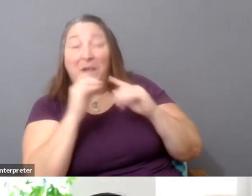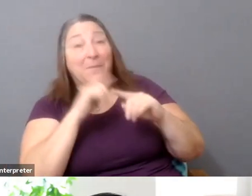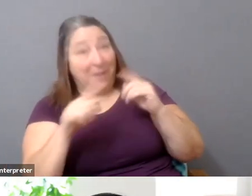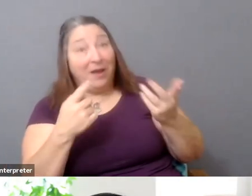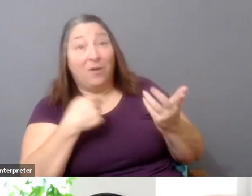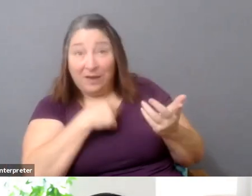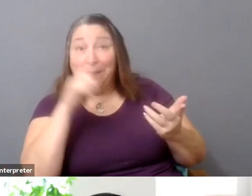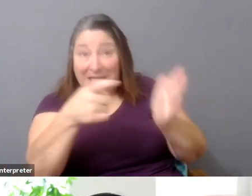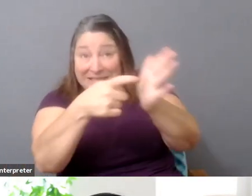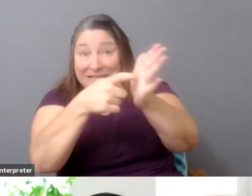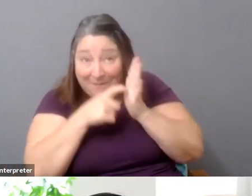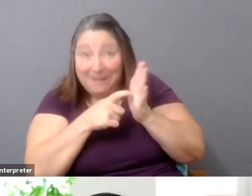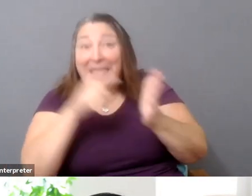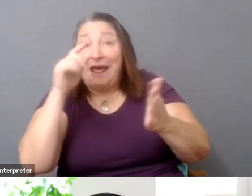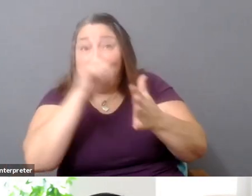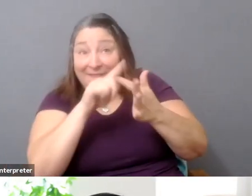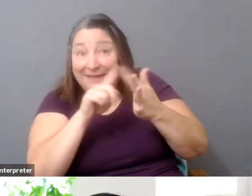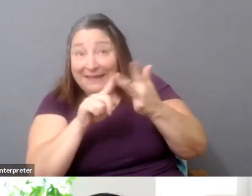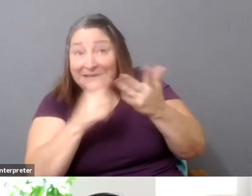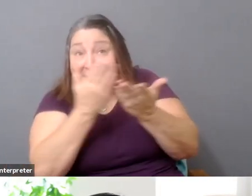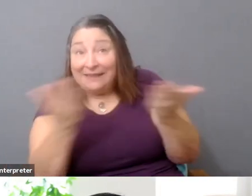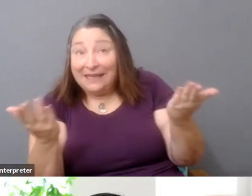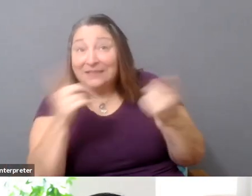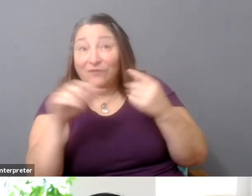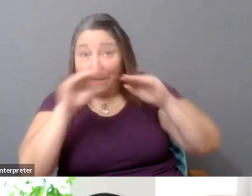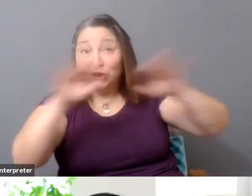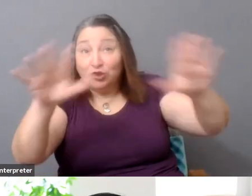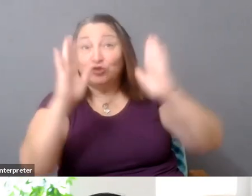this from distributors. It will be good for them.